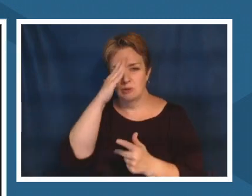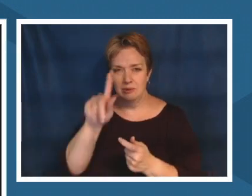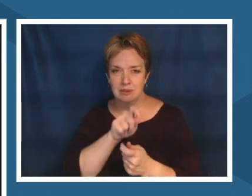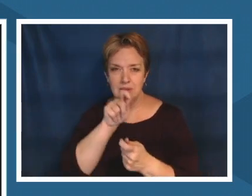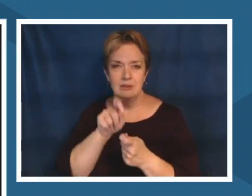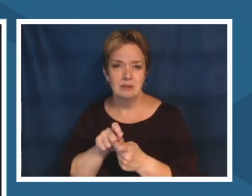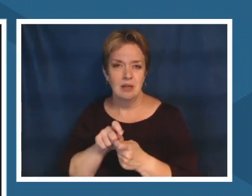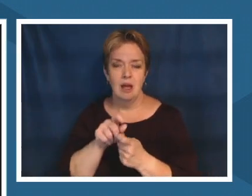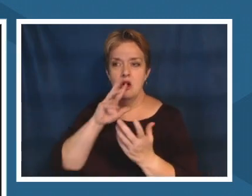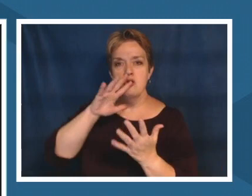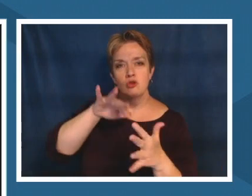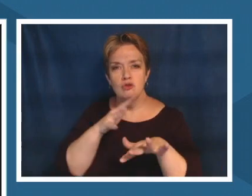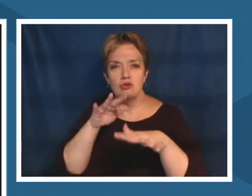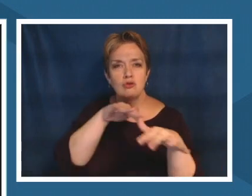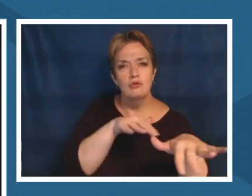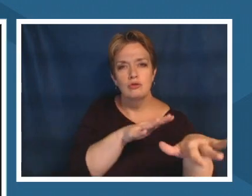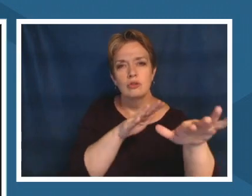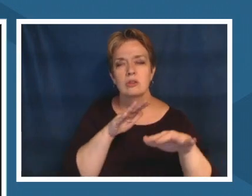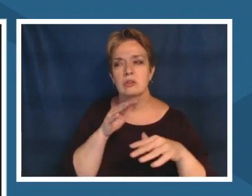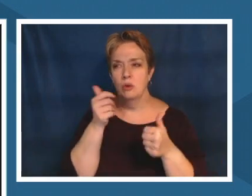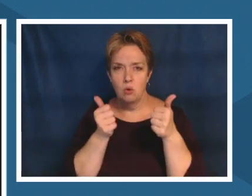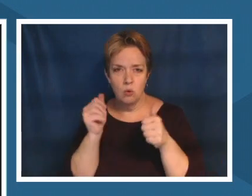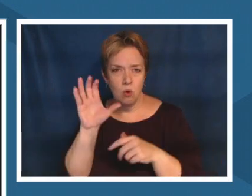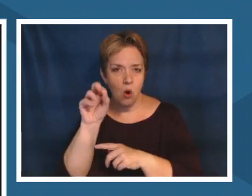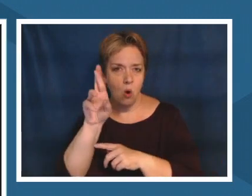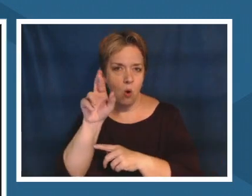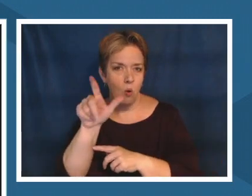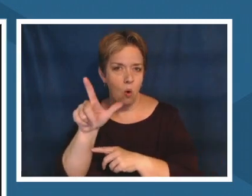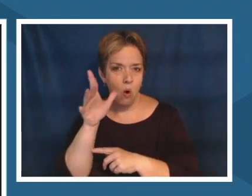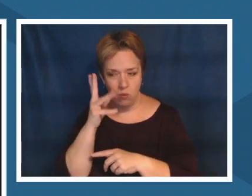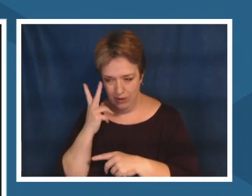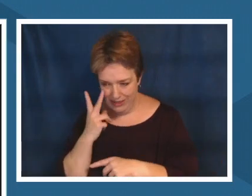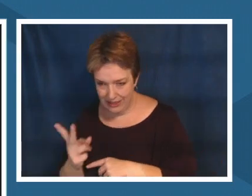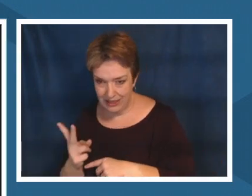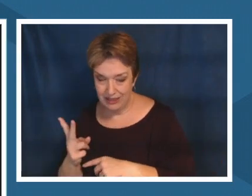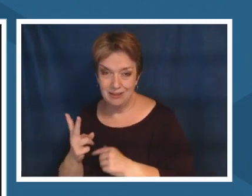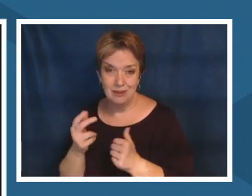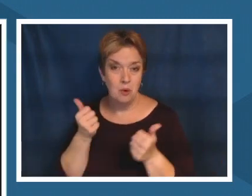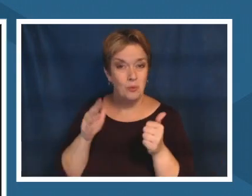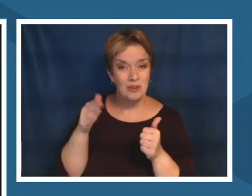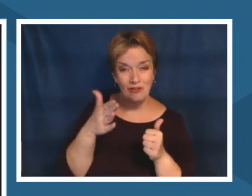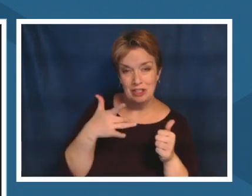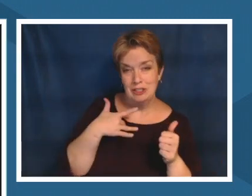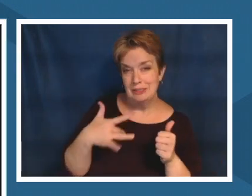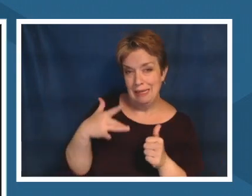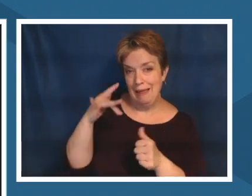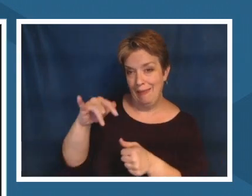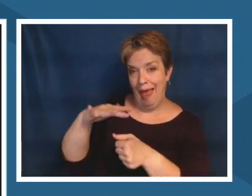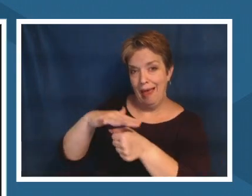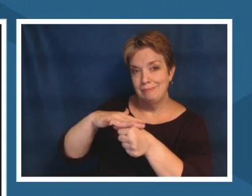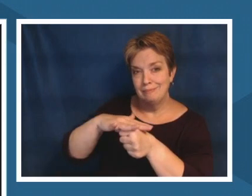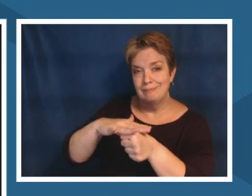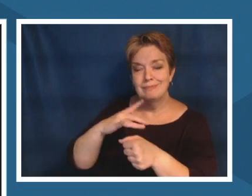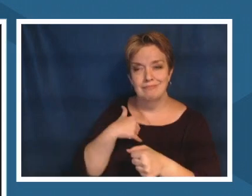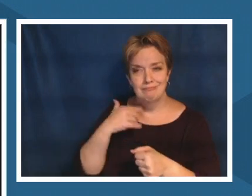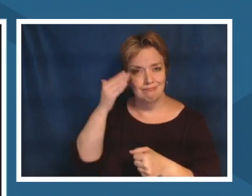are what corals i'll see perhaps even what fish i'll see on that path